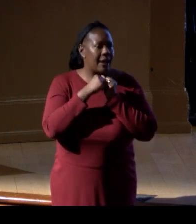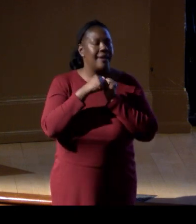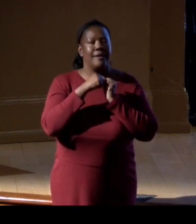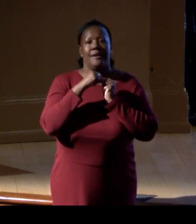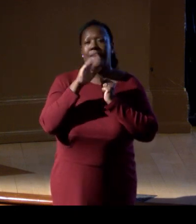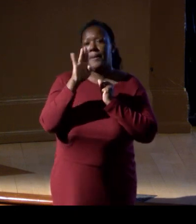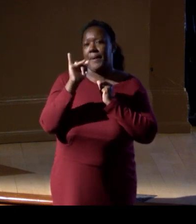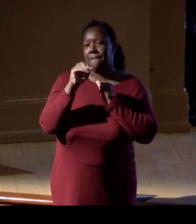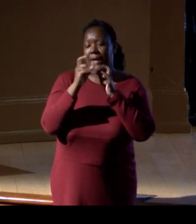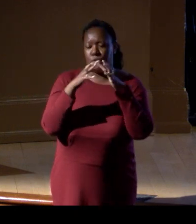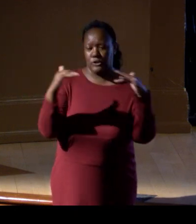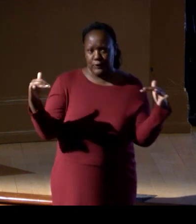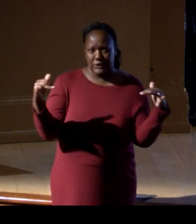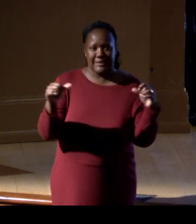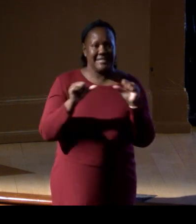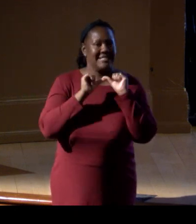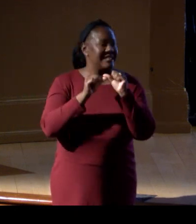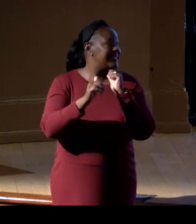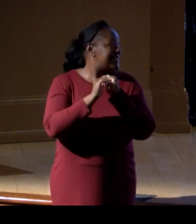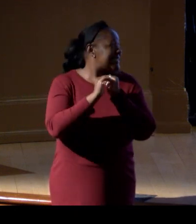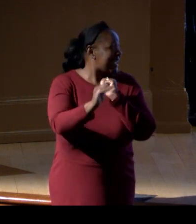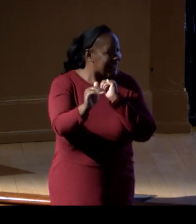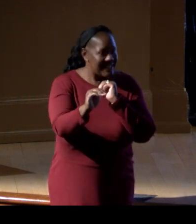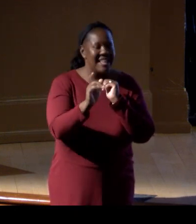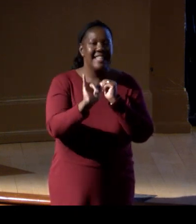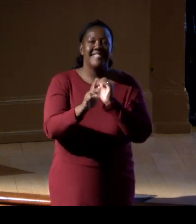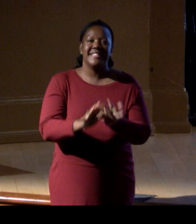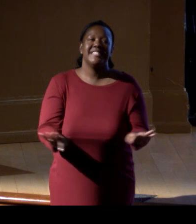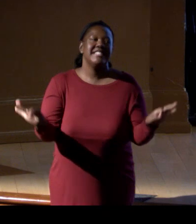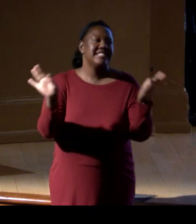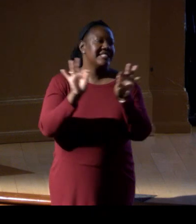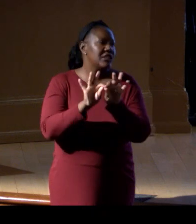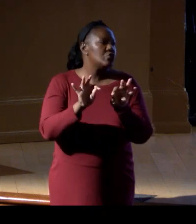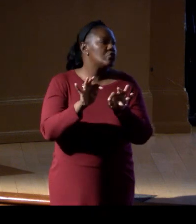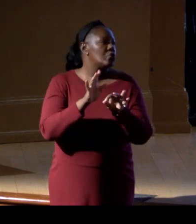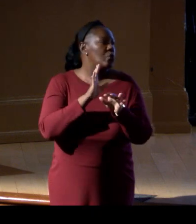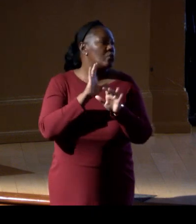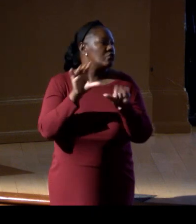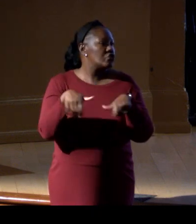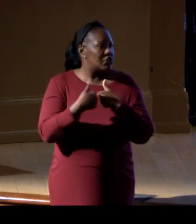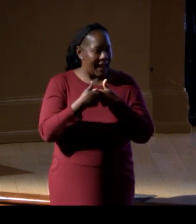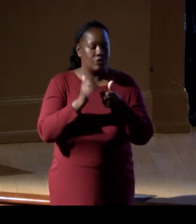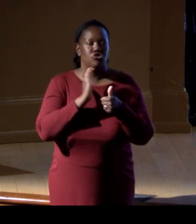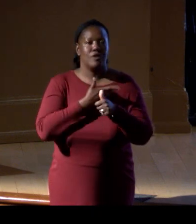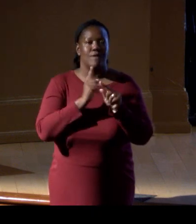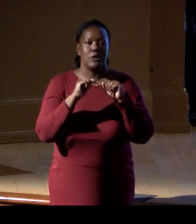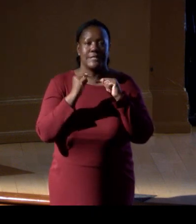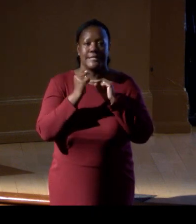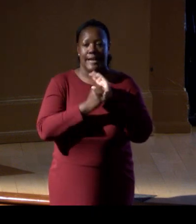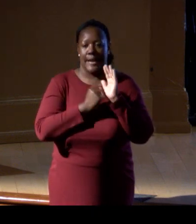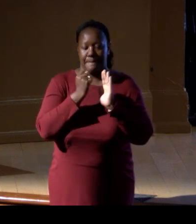Sustaining living nature is a central challenge of our time, one of tremendous importance and scale, because biodiversity connects